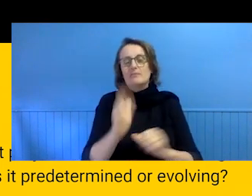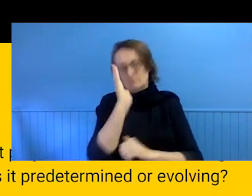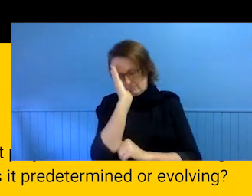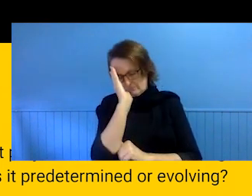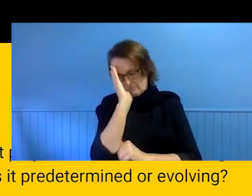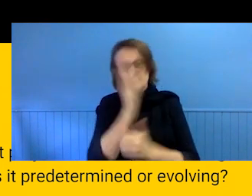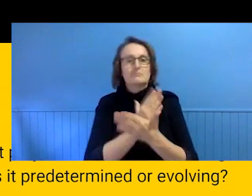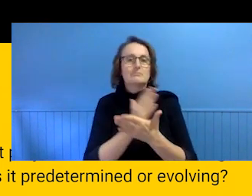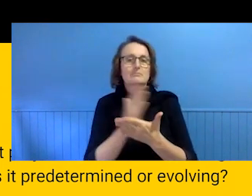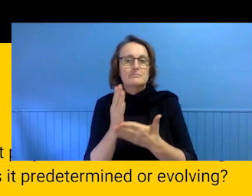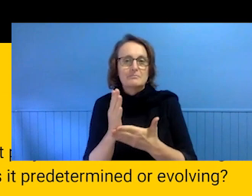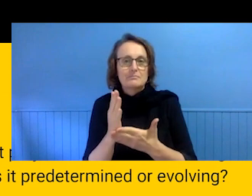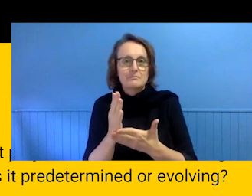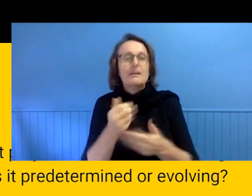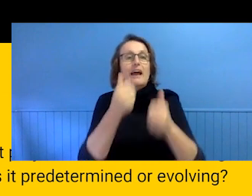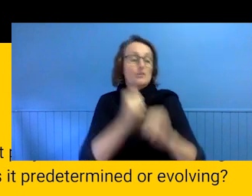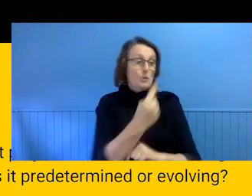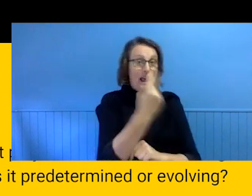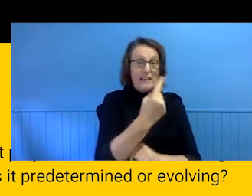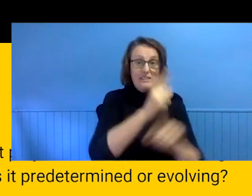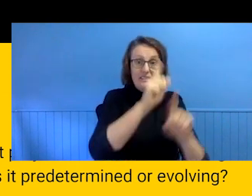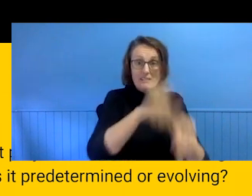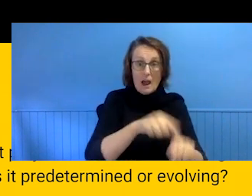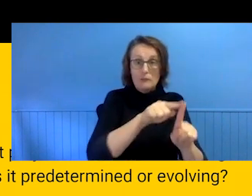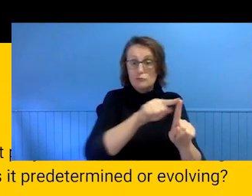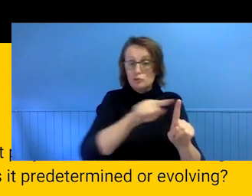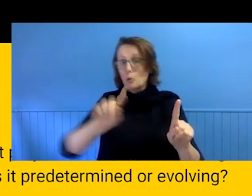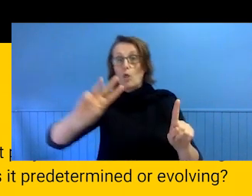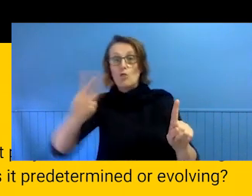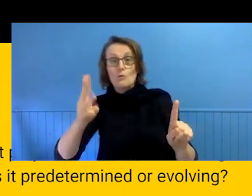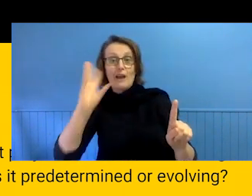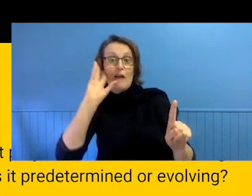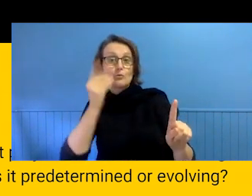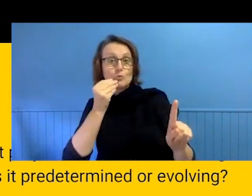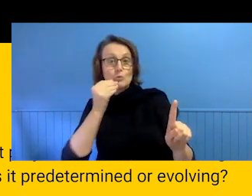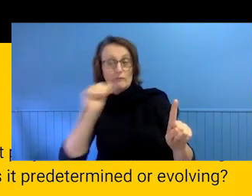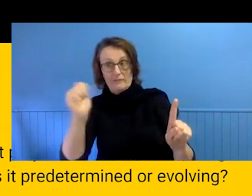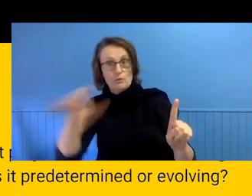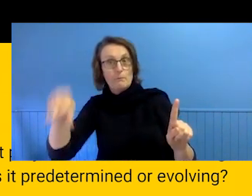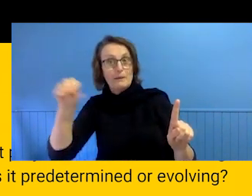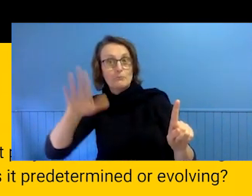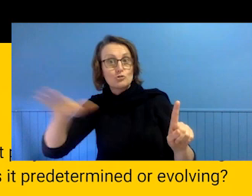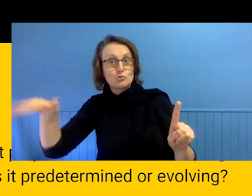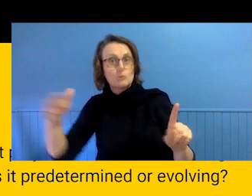people can pick up their kids. The expectations of each other and what